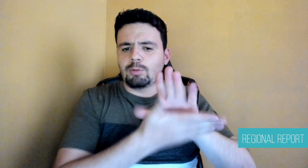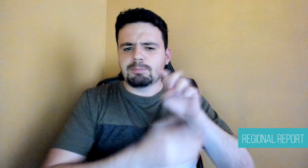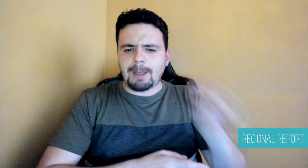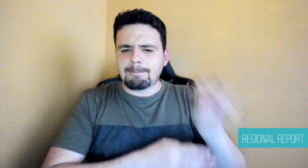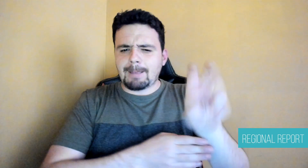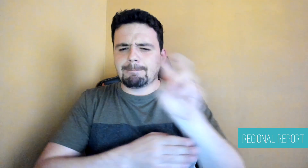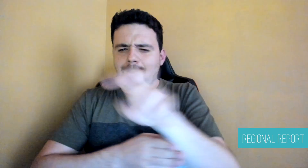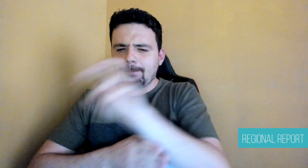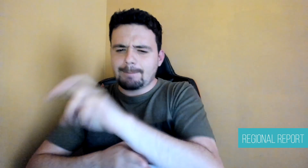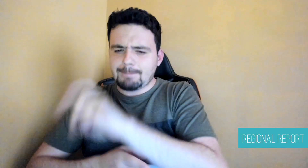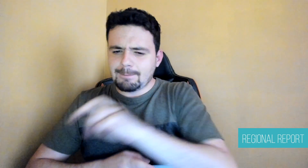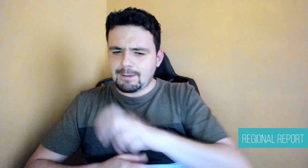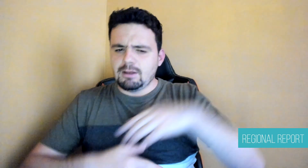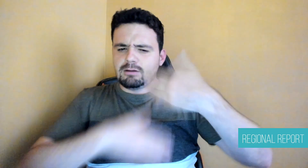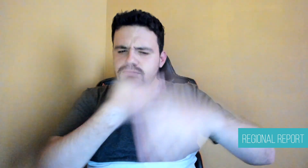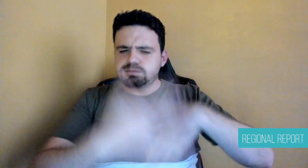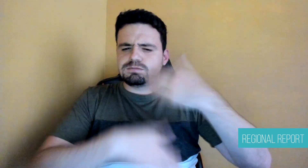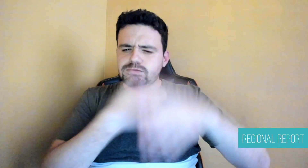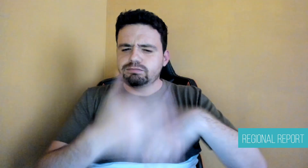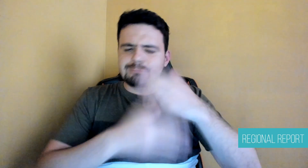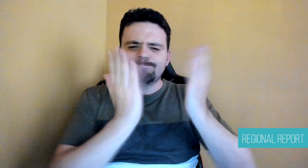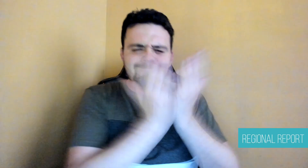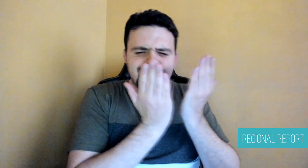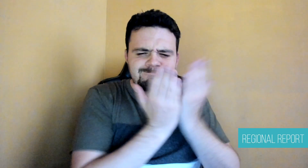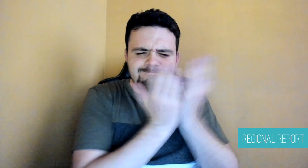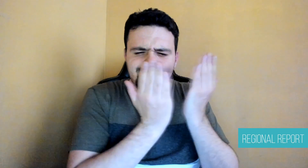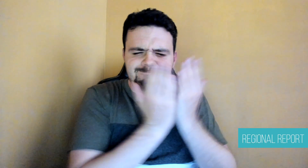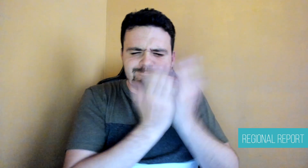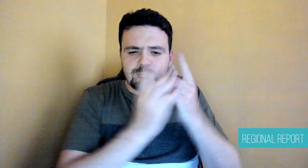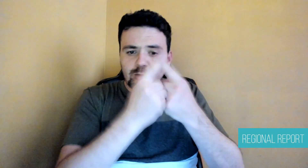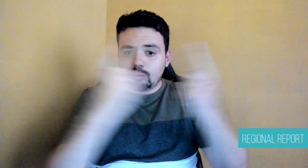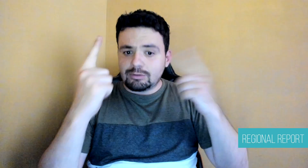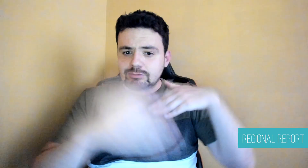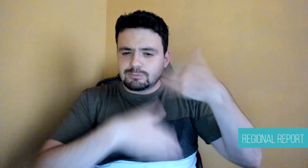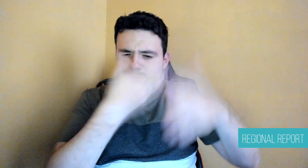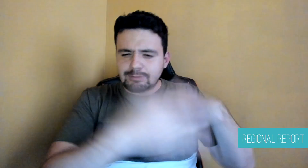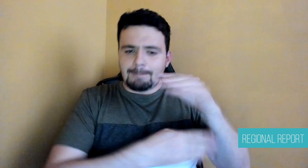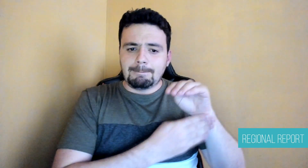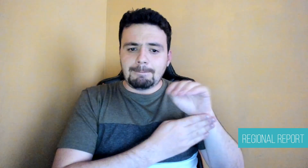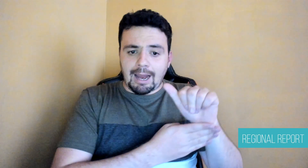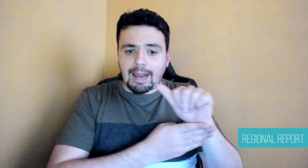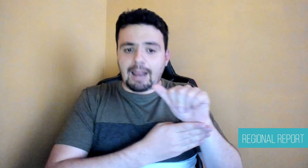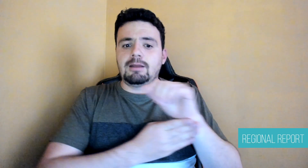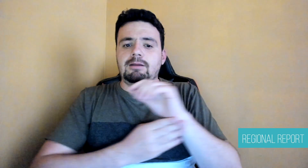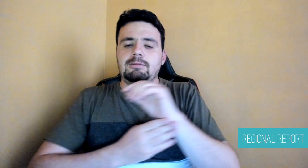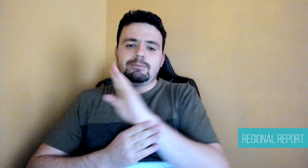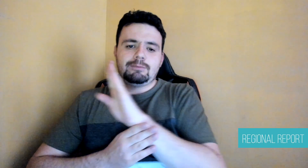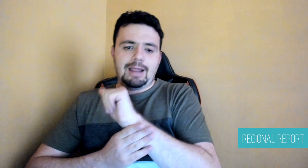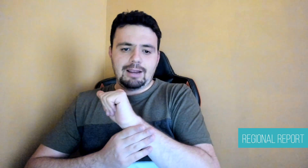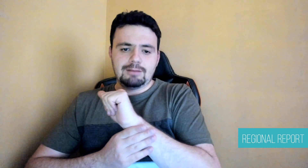a bachelor's degree and a master's degree at the